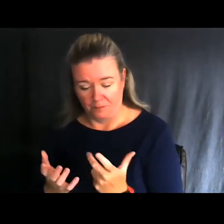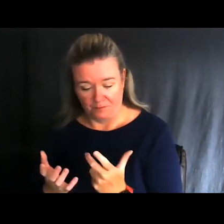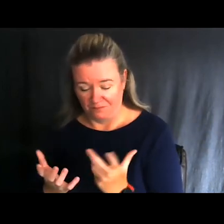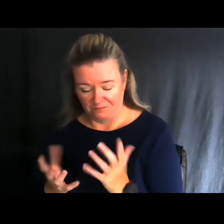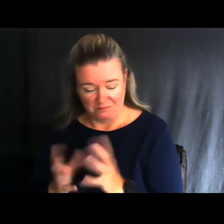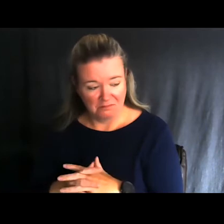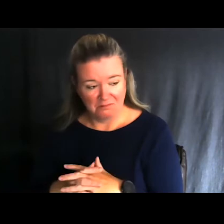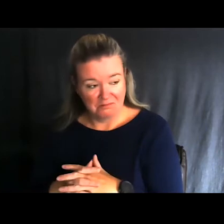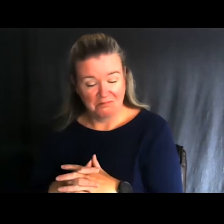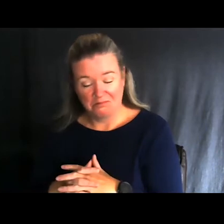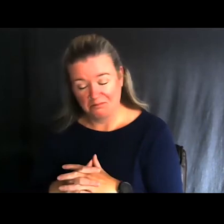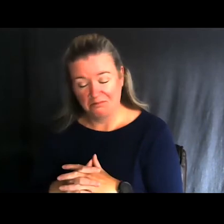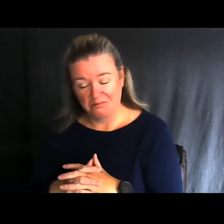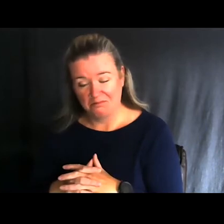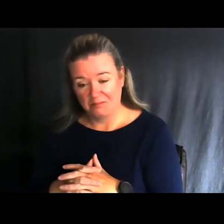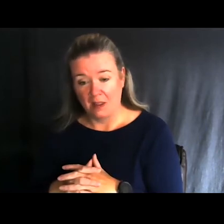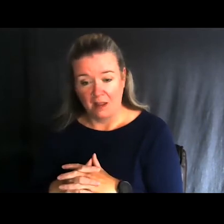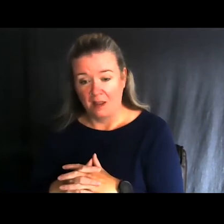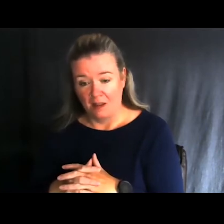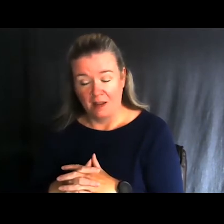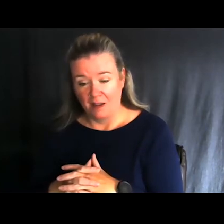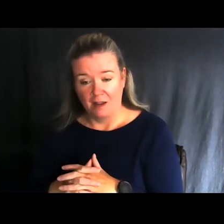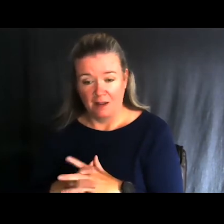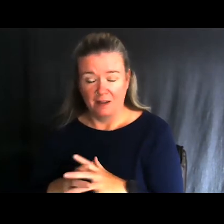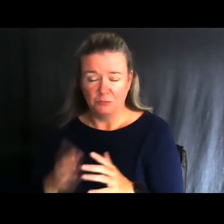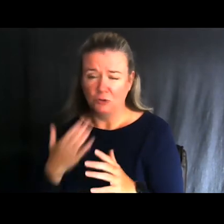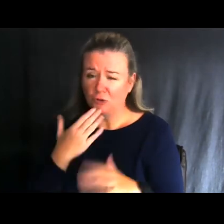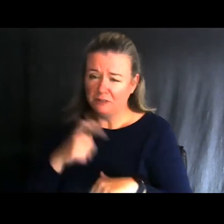We've been helping other people.